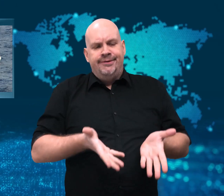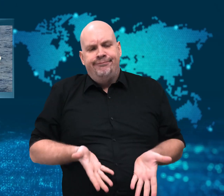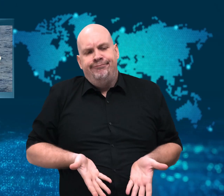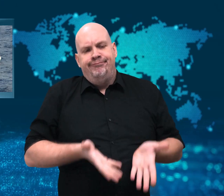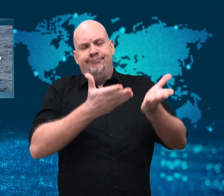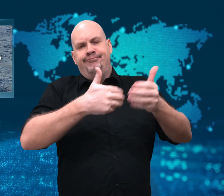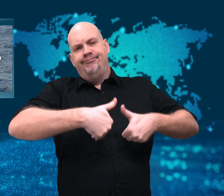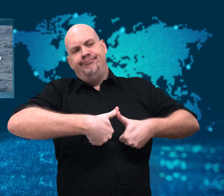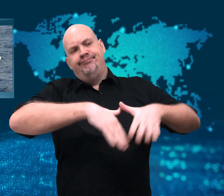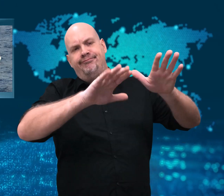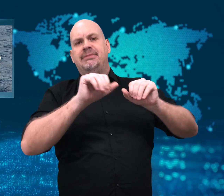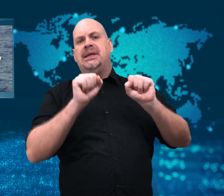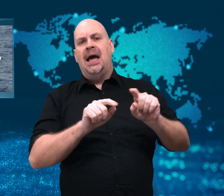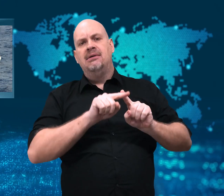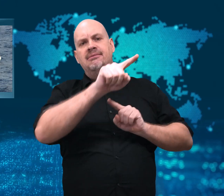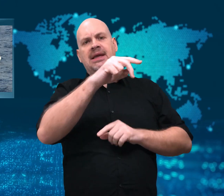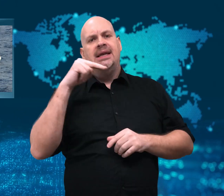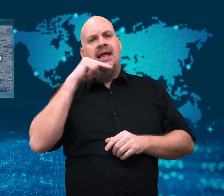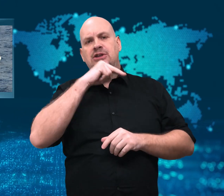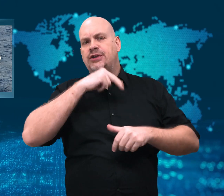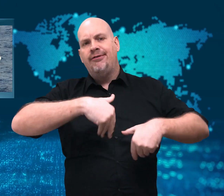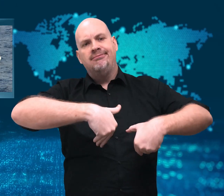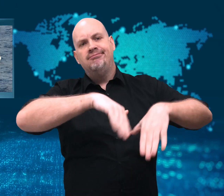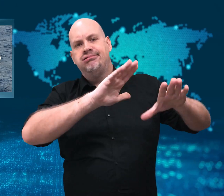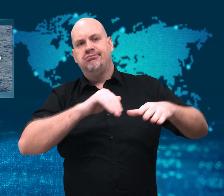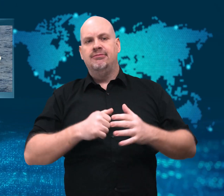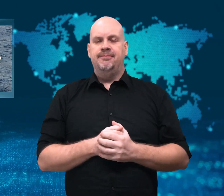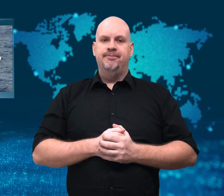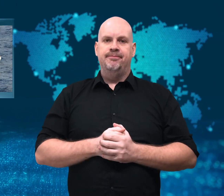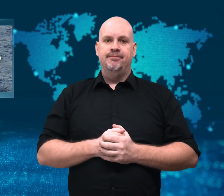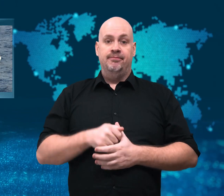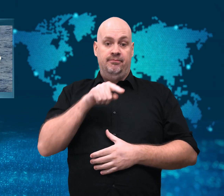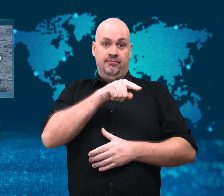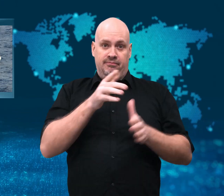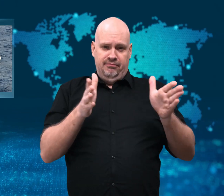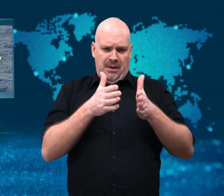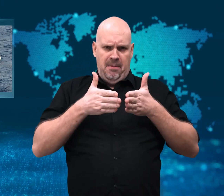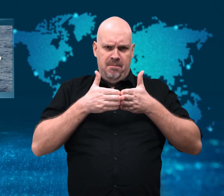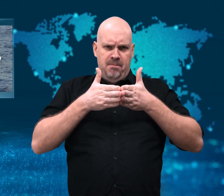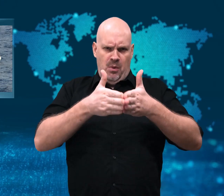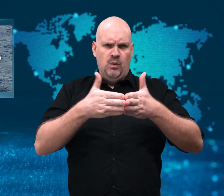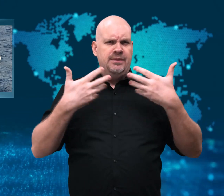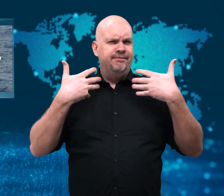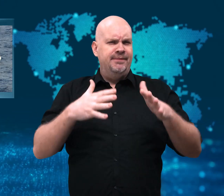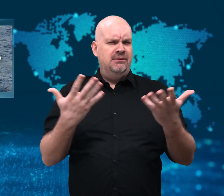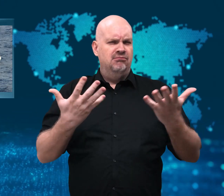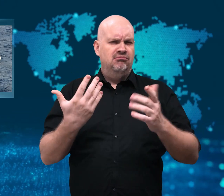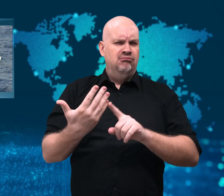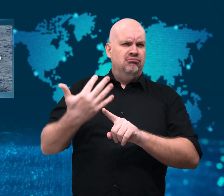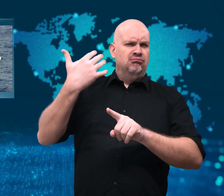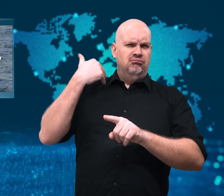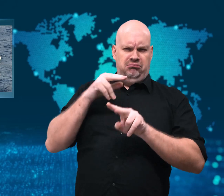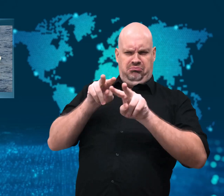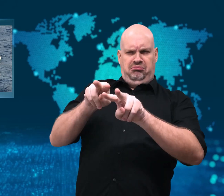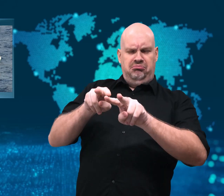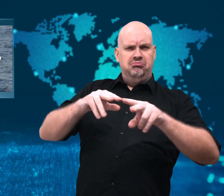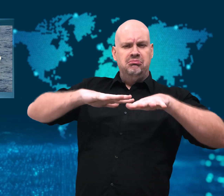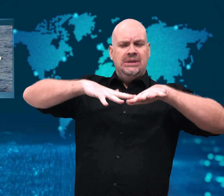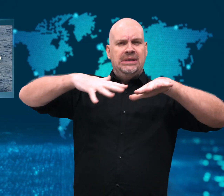The pirates were first spotted with ladders and pirate equipment